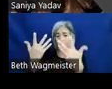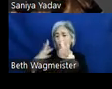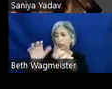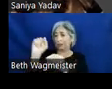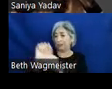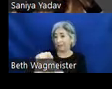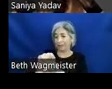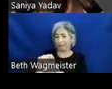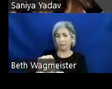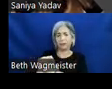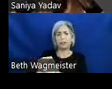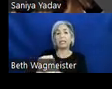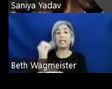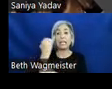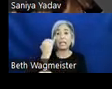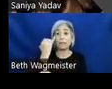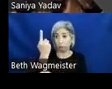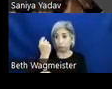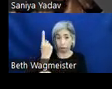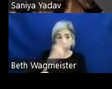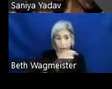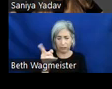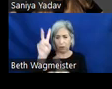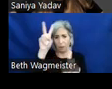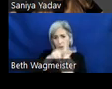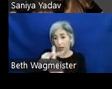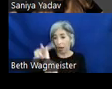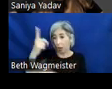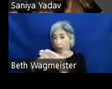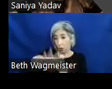Once that's understood, we're able to apply what we learned to how we build